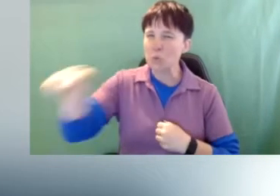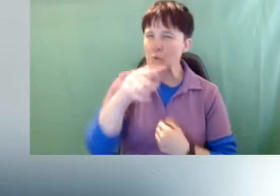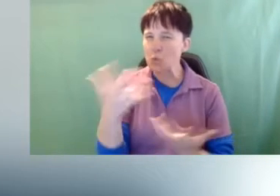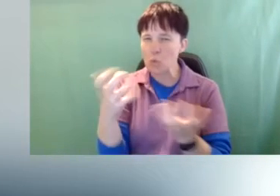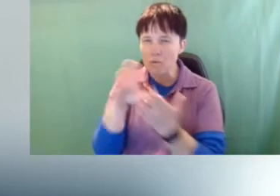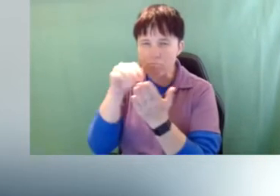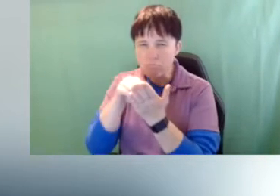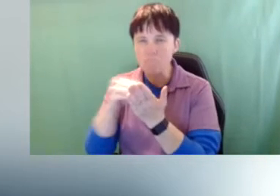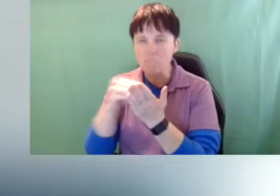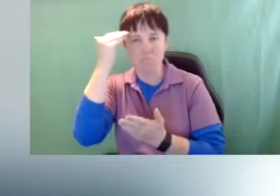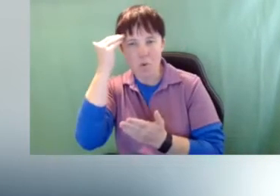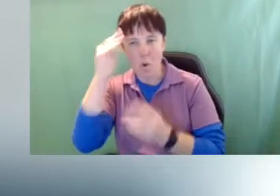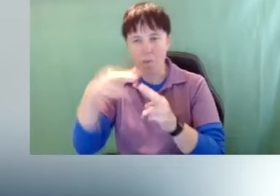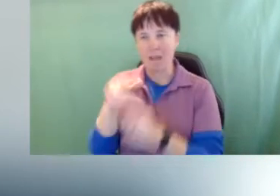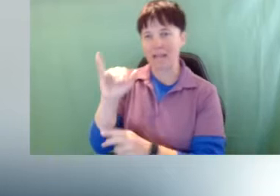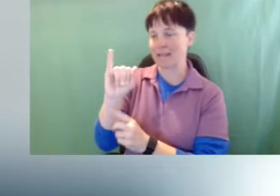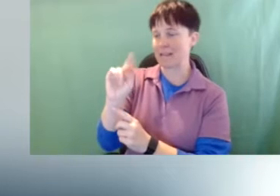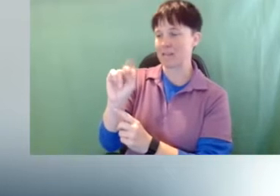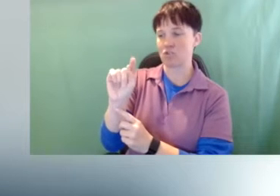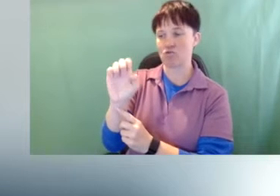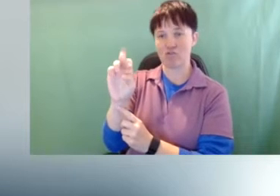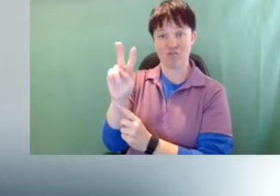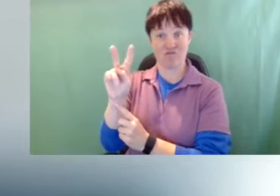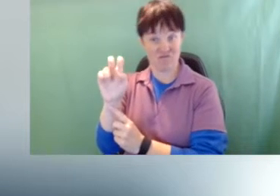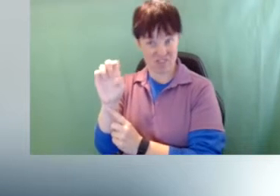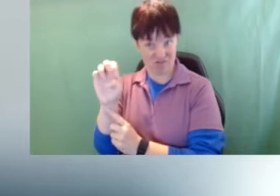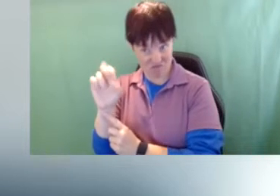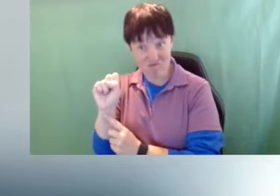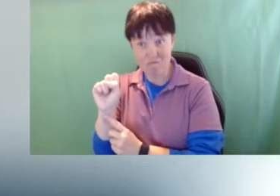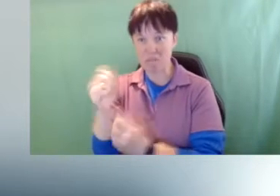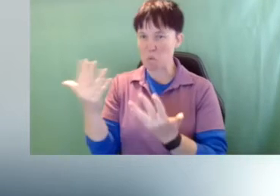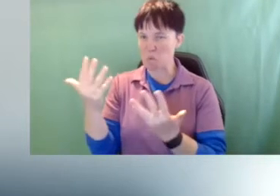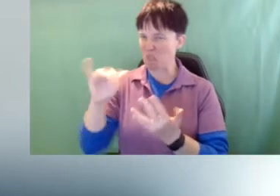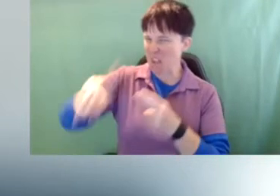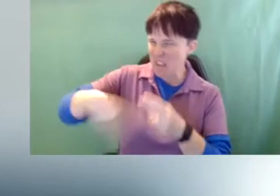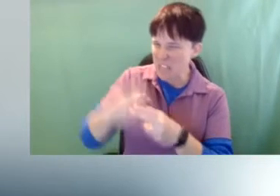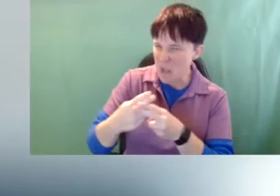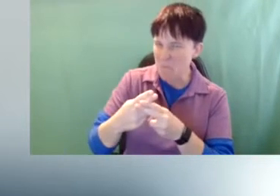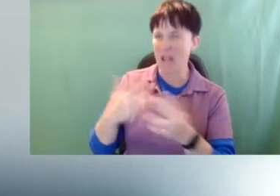interveners. And what this is all about? And why children who are deafblind benefit